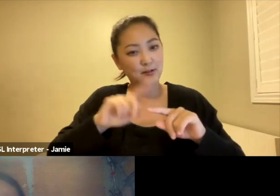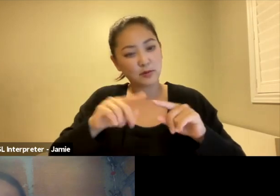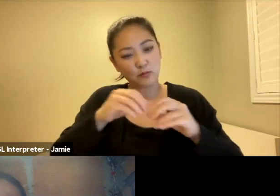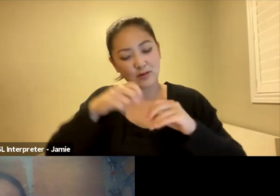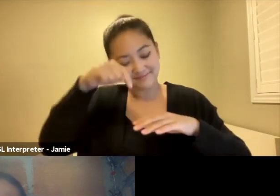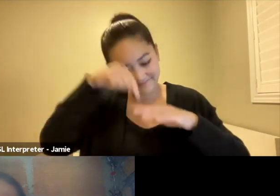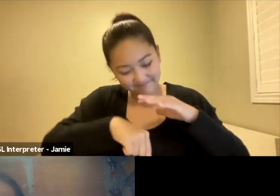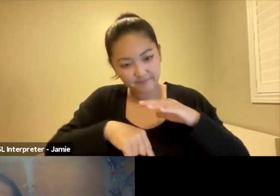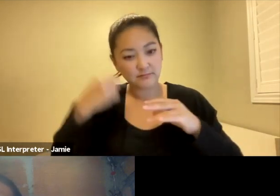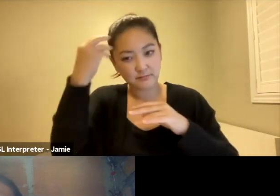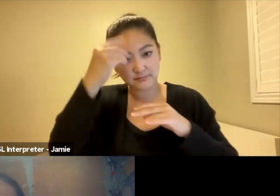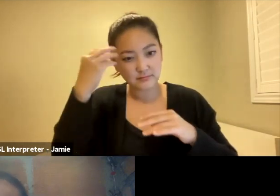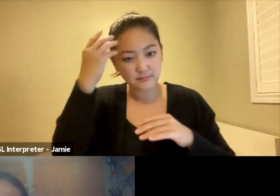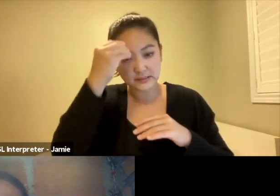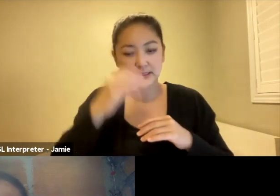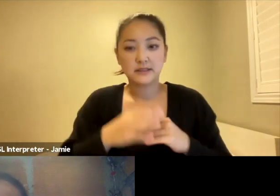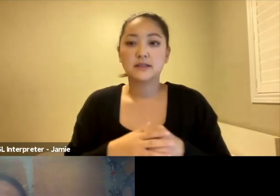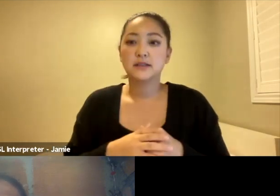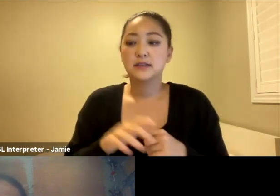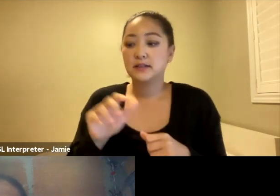old, beautiful and deep myths.